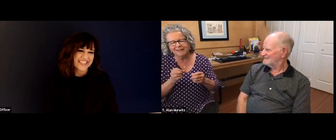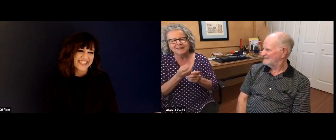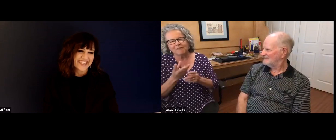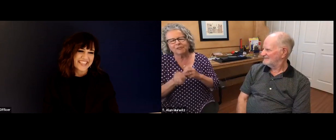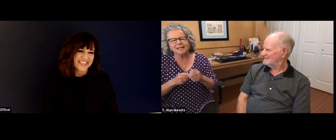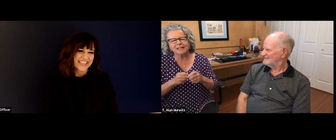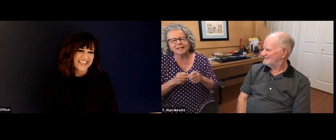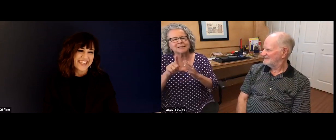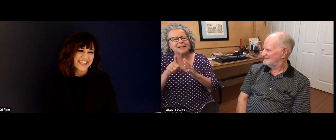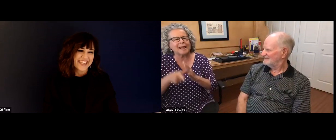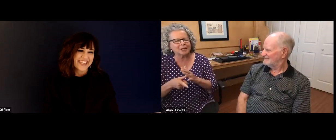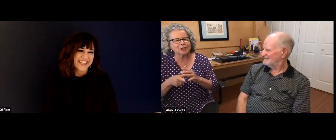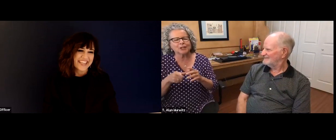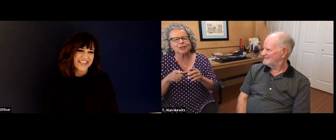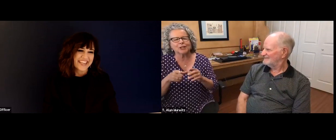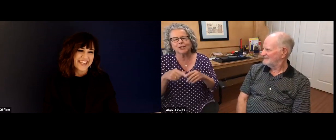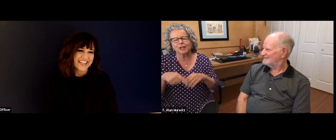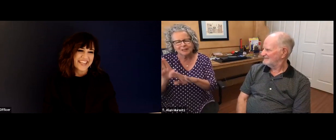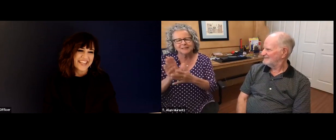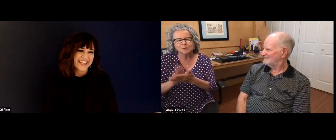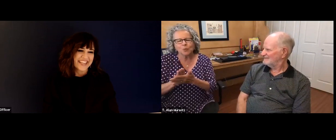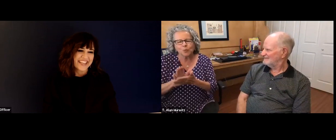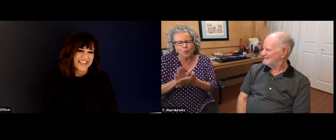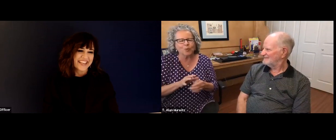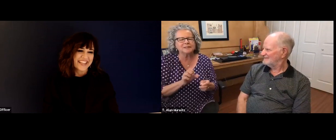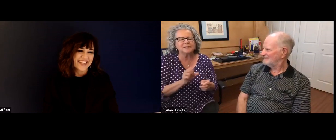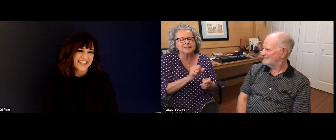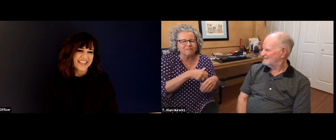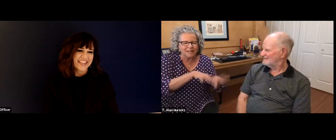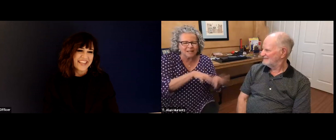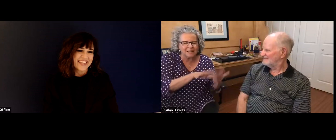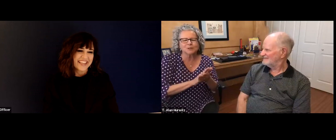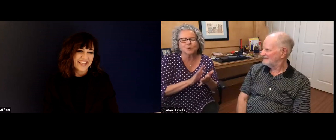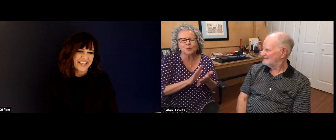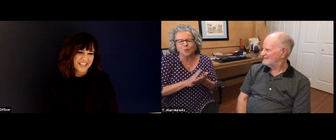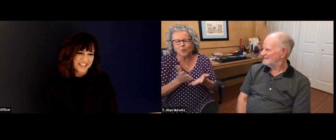believed, you know, I'm going to take care of my son, that's, that's my, you know, I'm a homemaker. That's kind of where